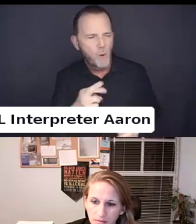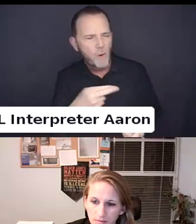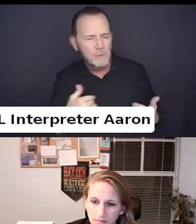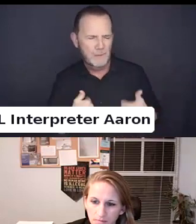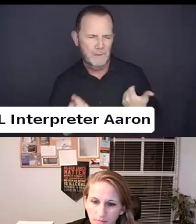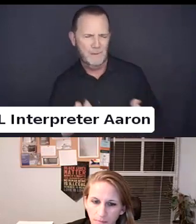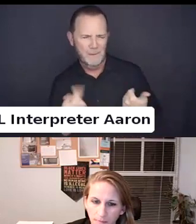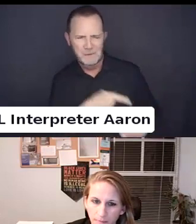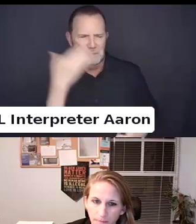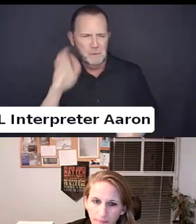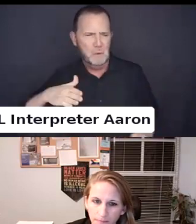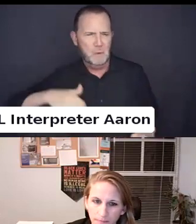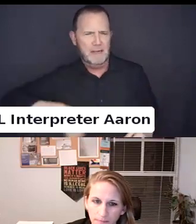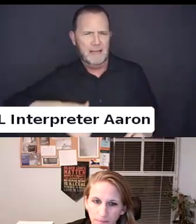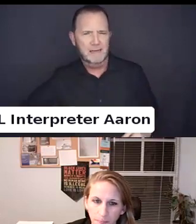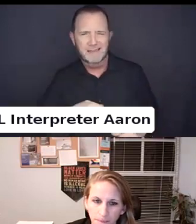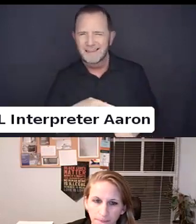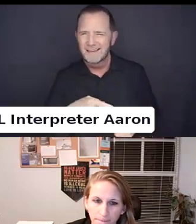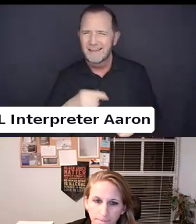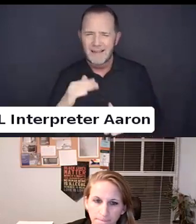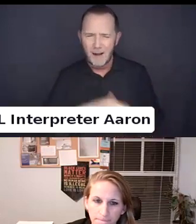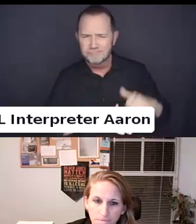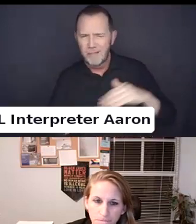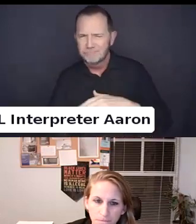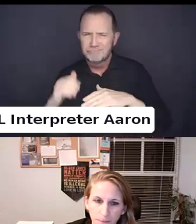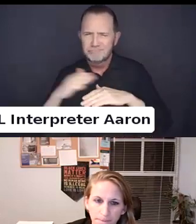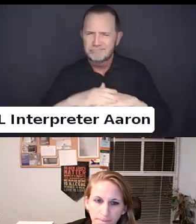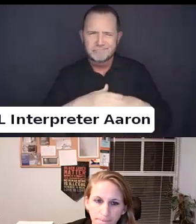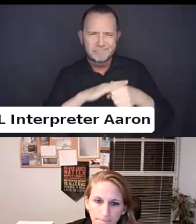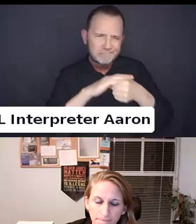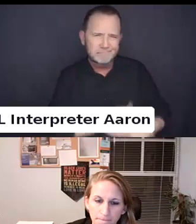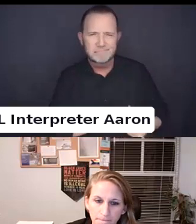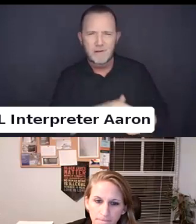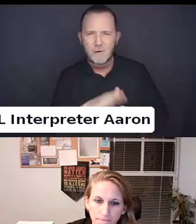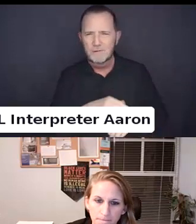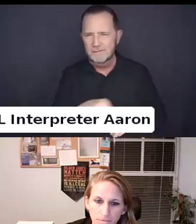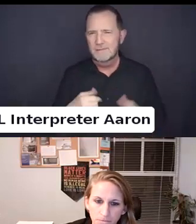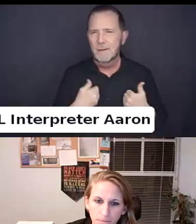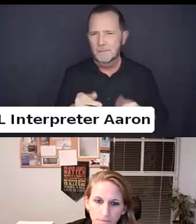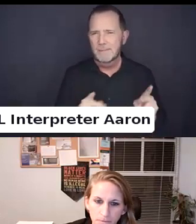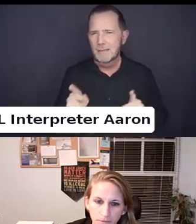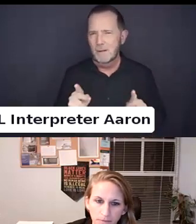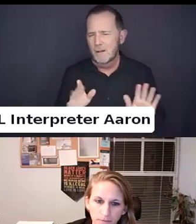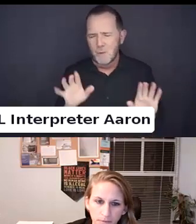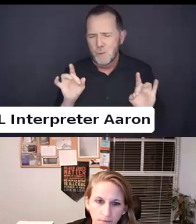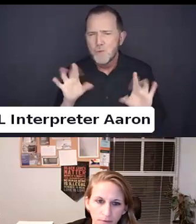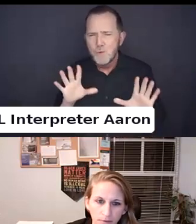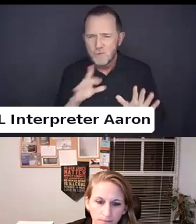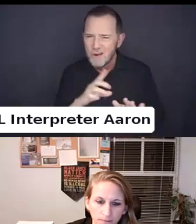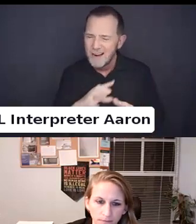It is devastating.